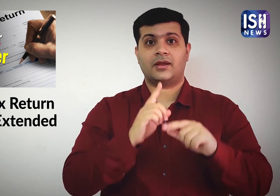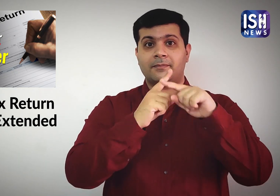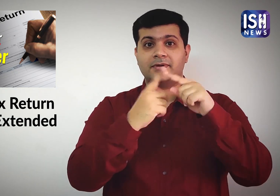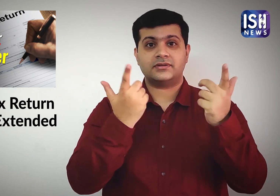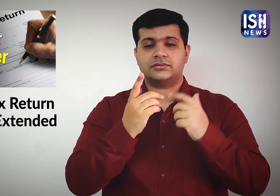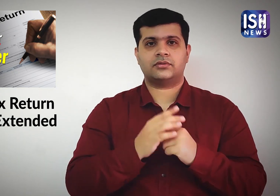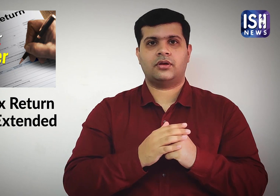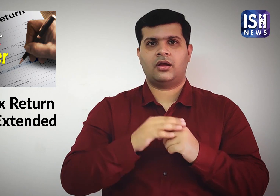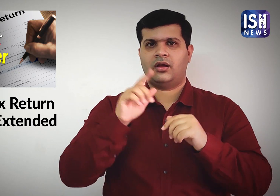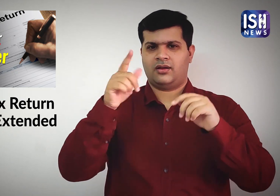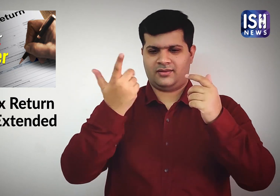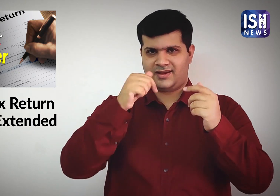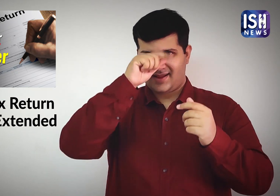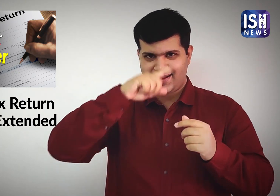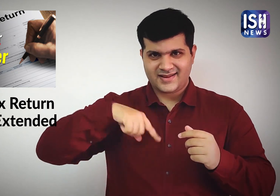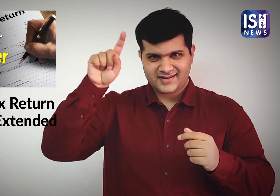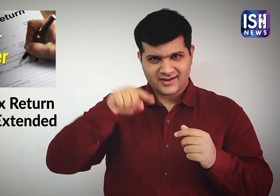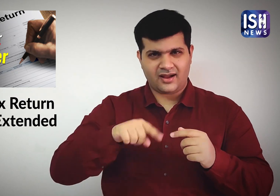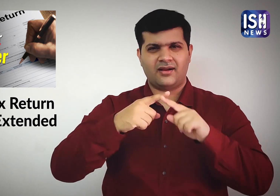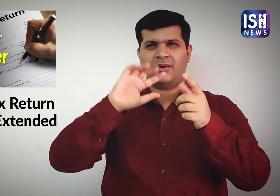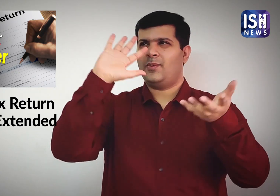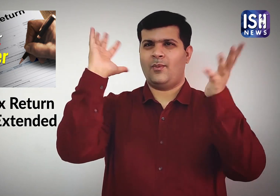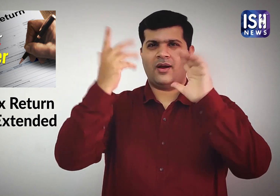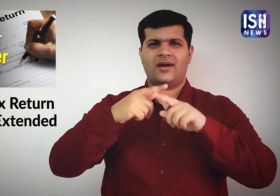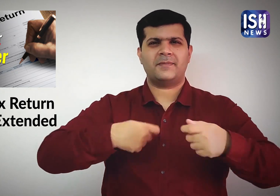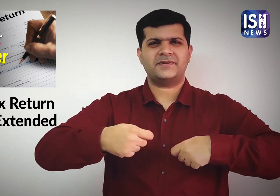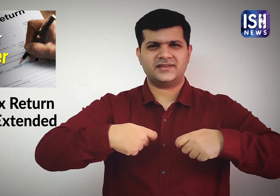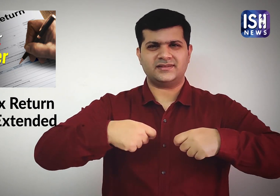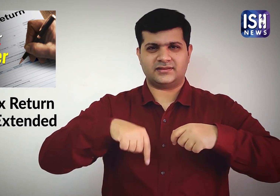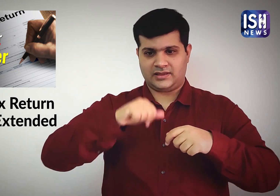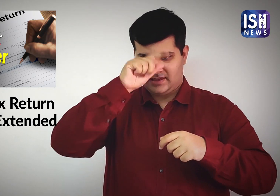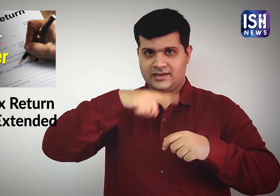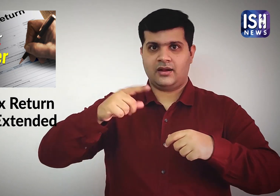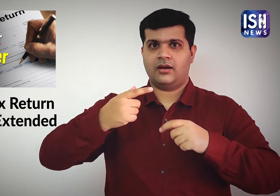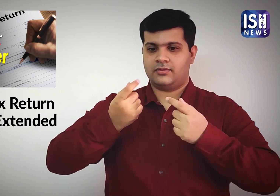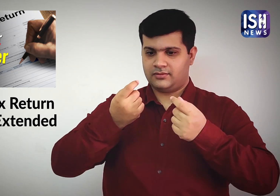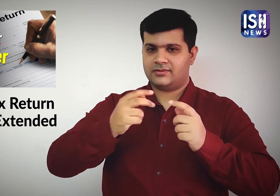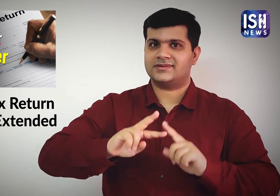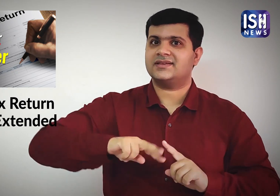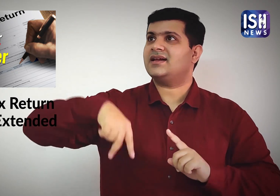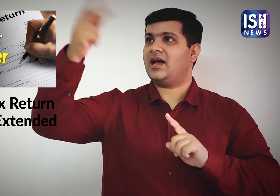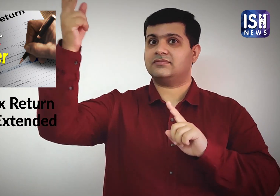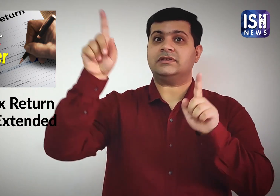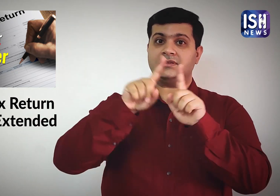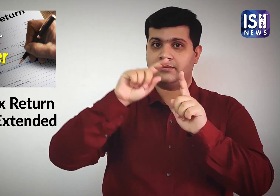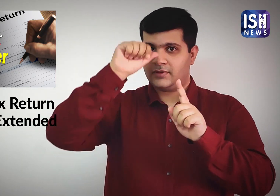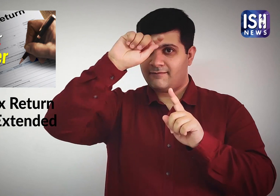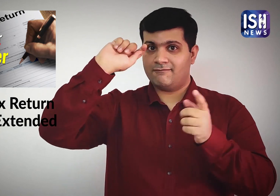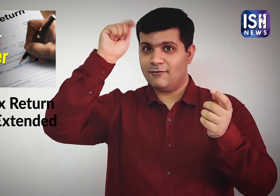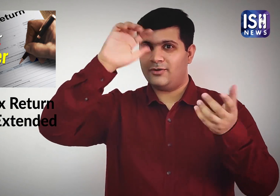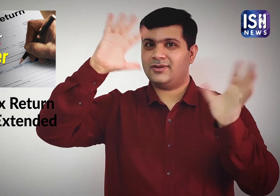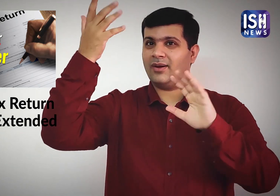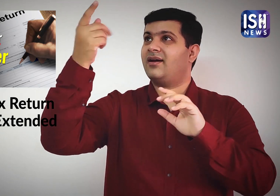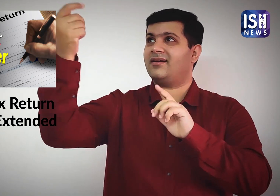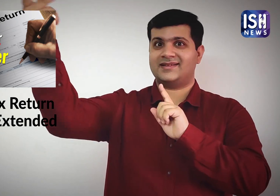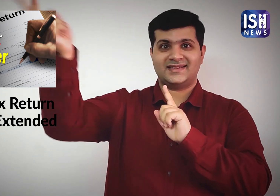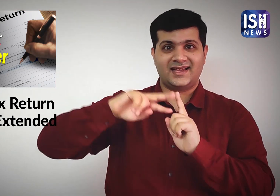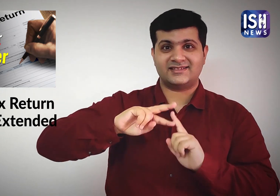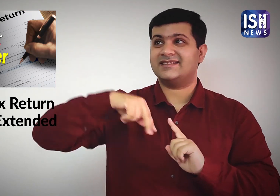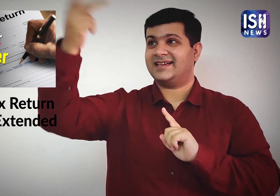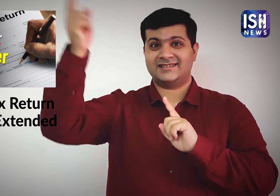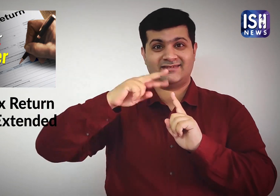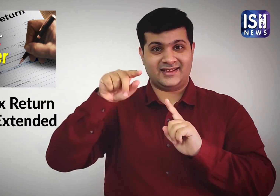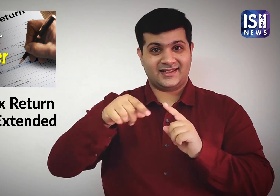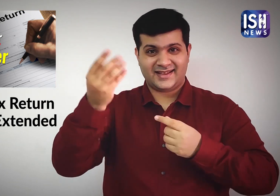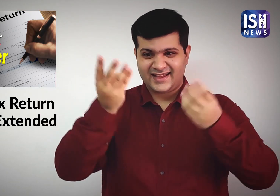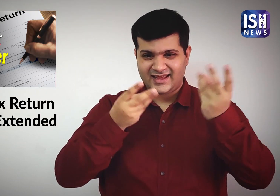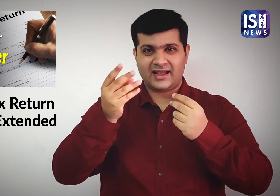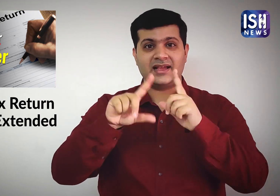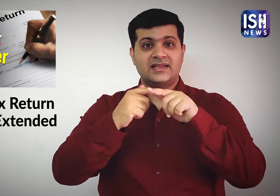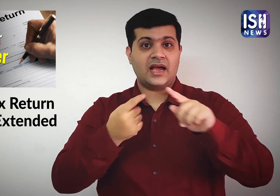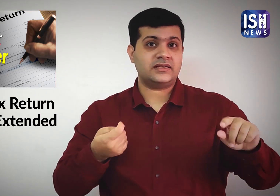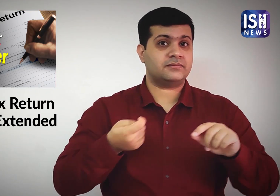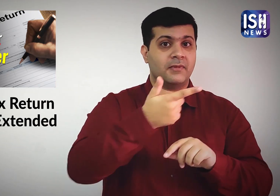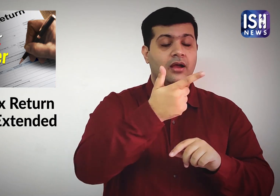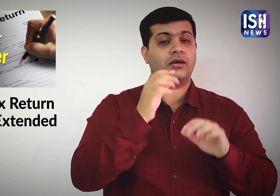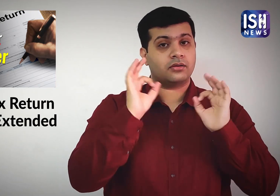ITR deadline taxpayers who need to furnish reports for international or domestic transactions